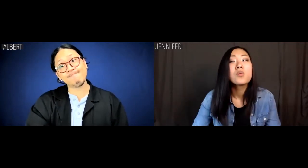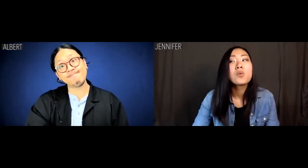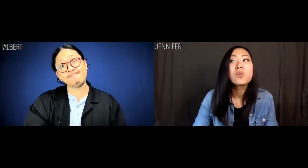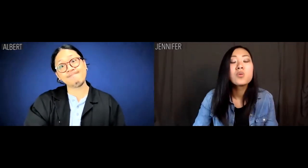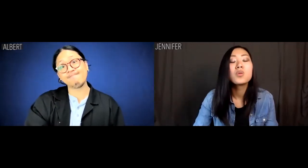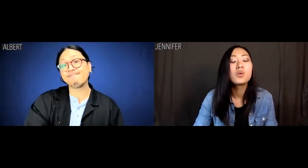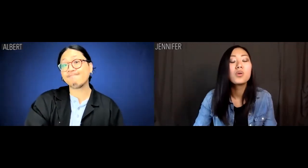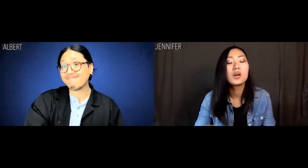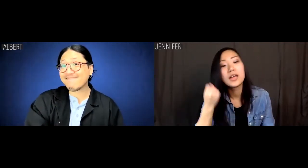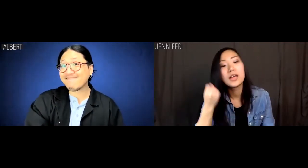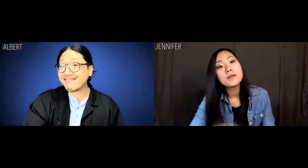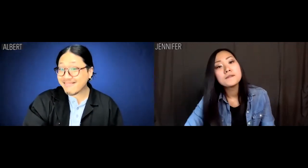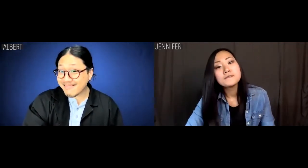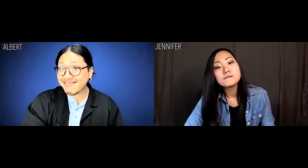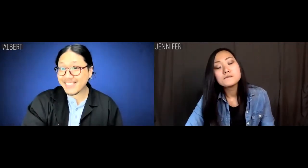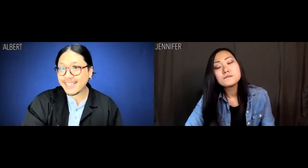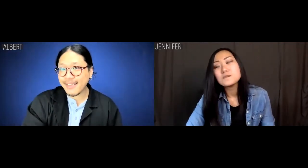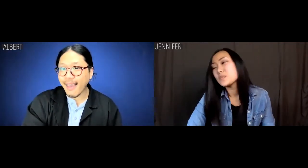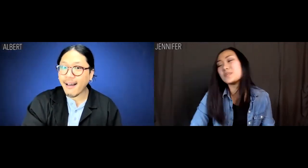Ohhh, I get it. Fine.